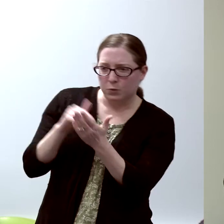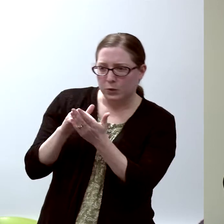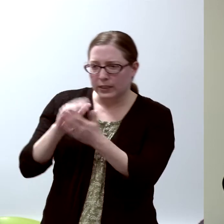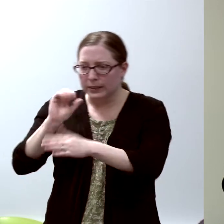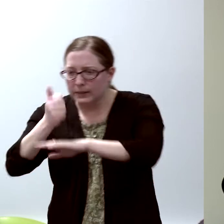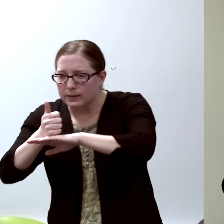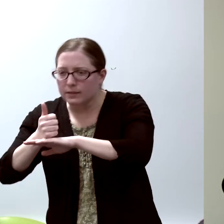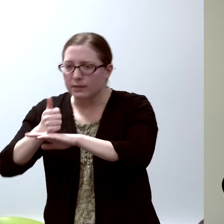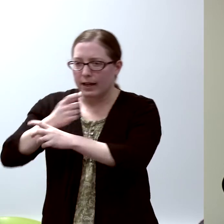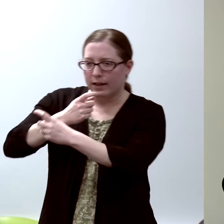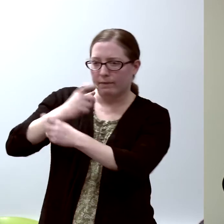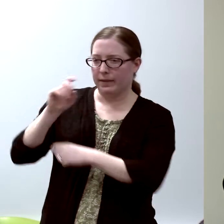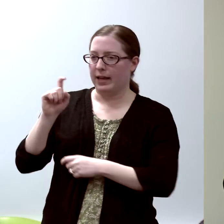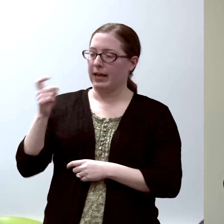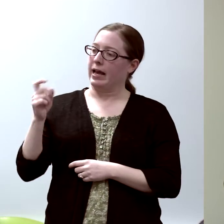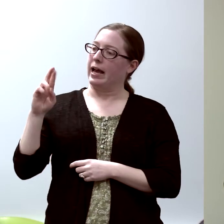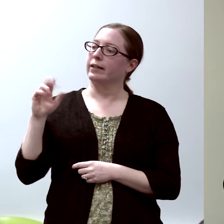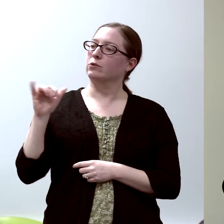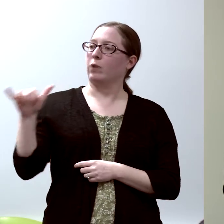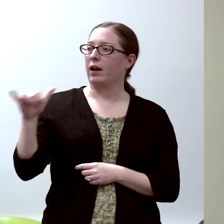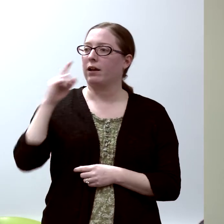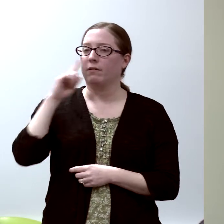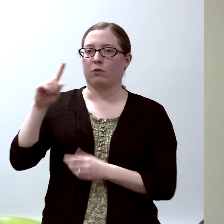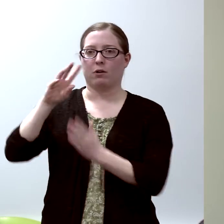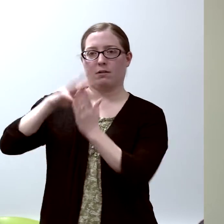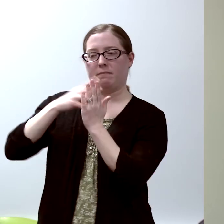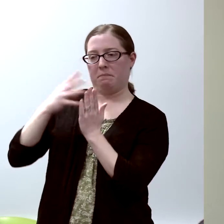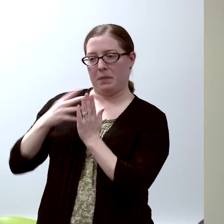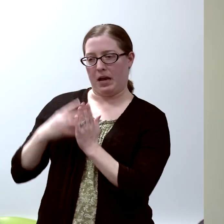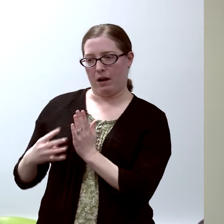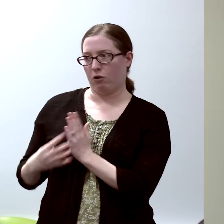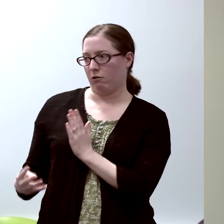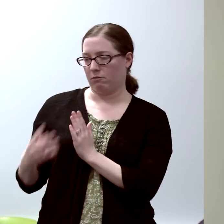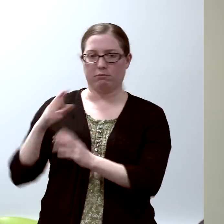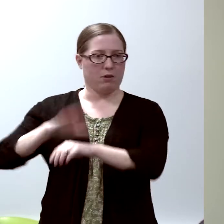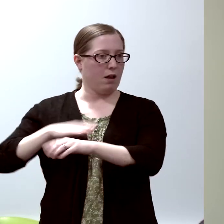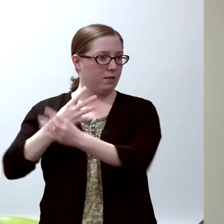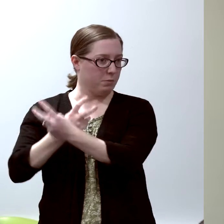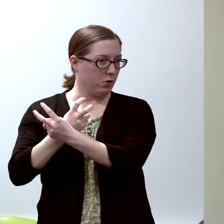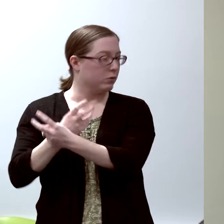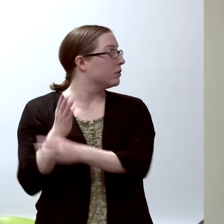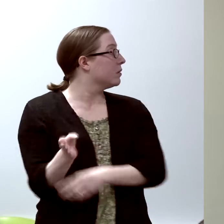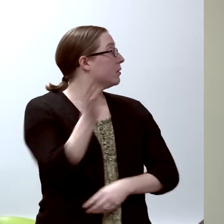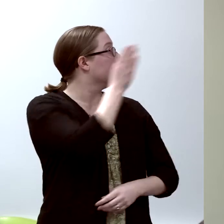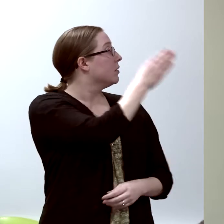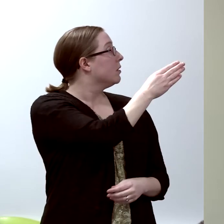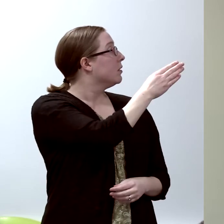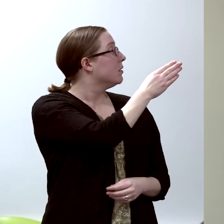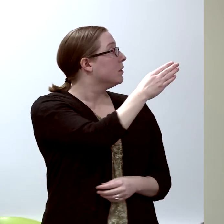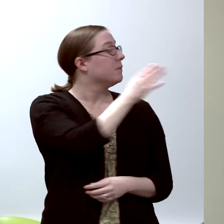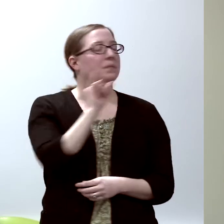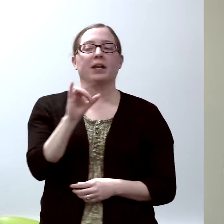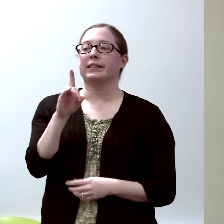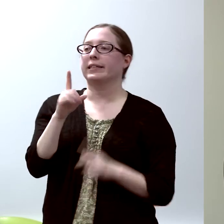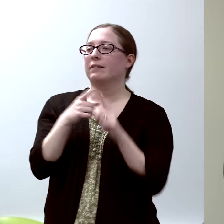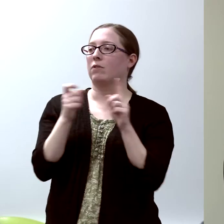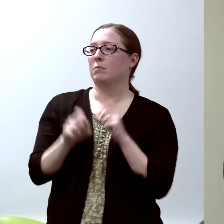so you could see that pattern of bone that I showed you. It's my identification card from Northwestern.